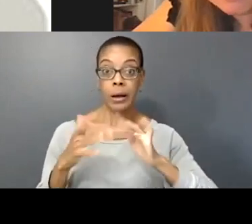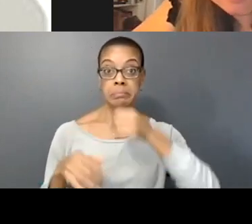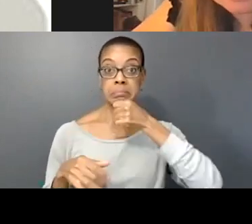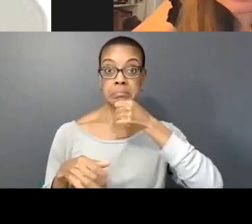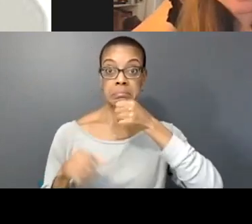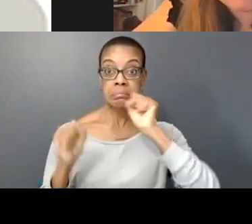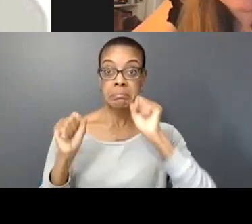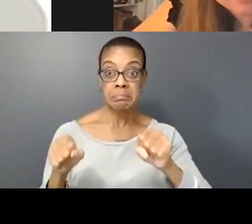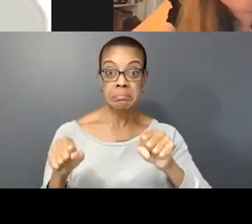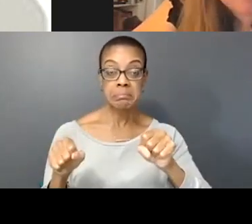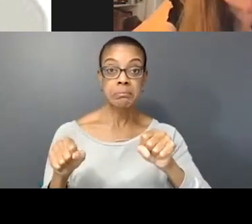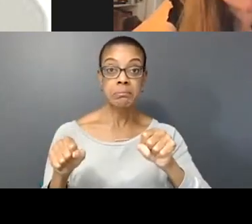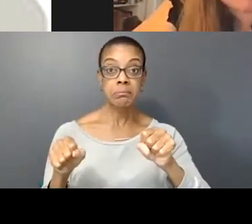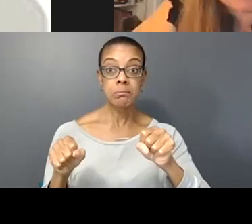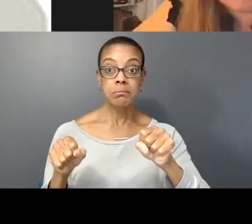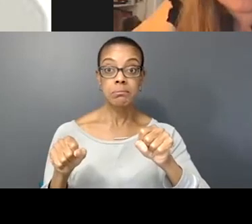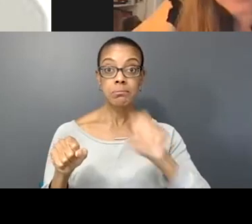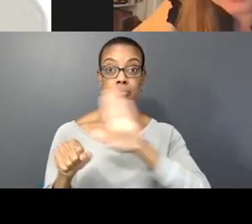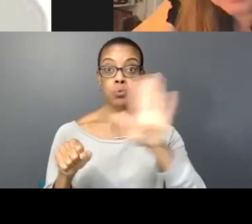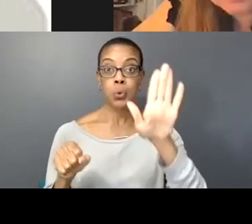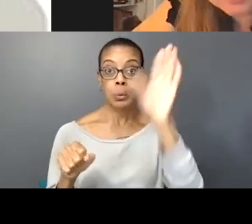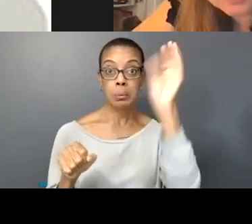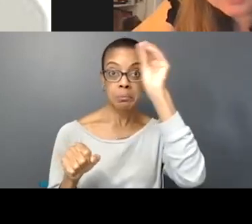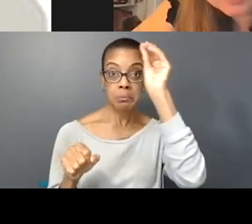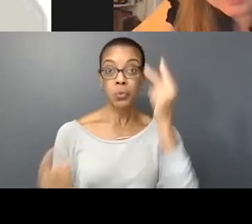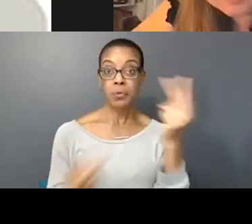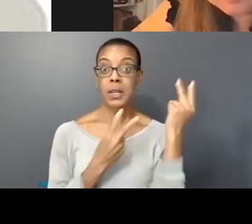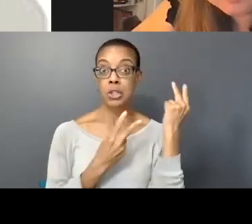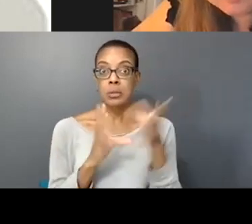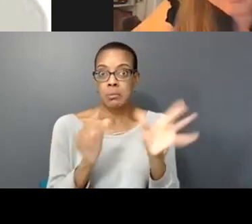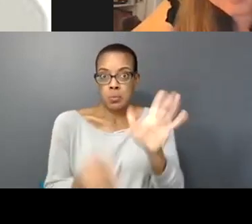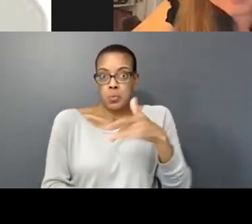also shared some, if you wanted to share some of your reflections. Sure this Veronique,